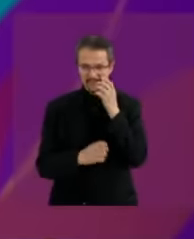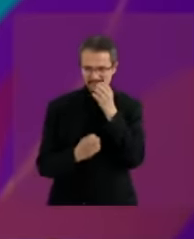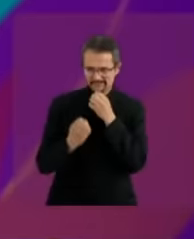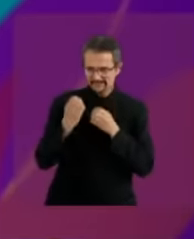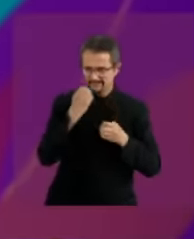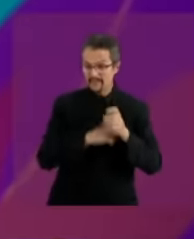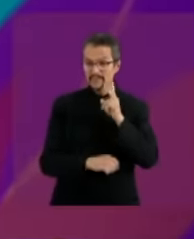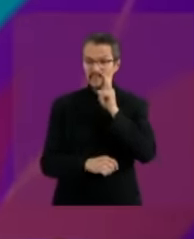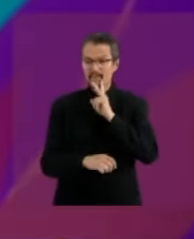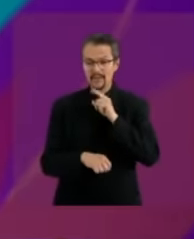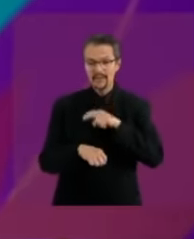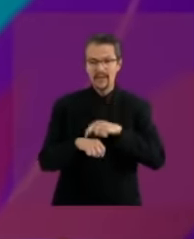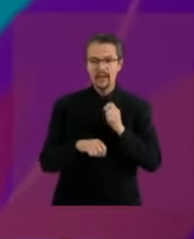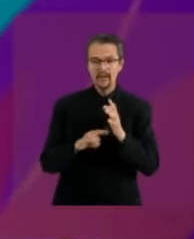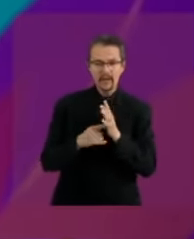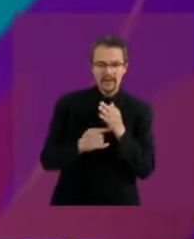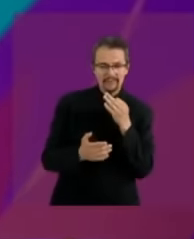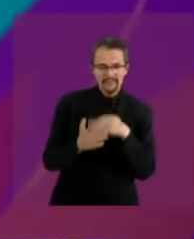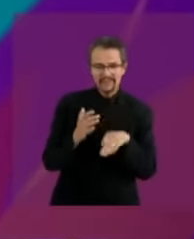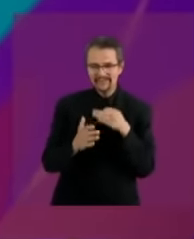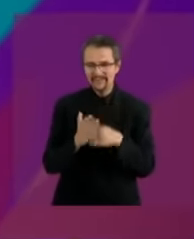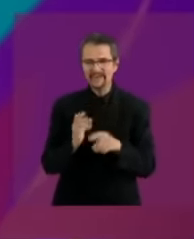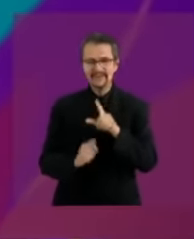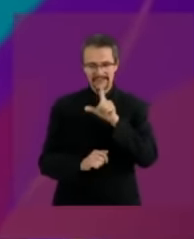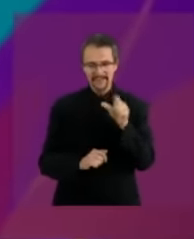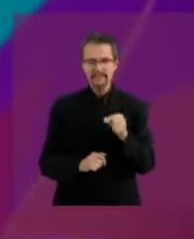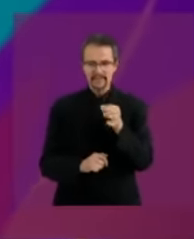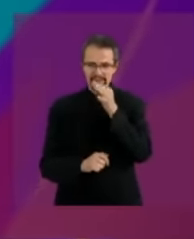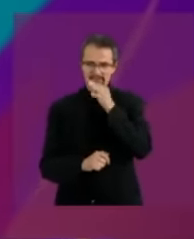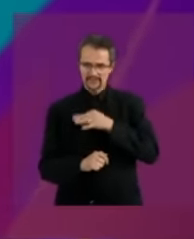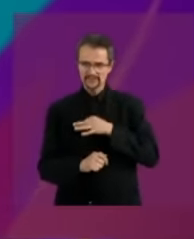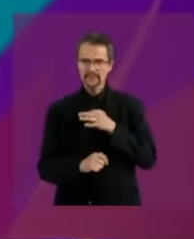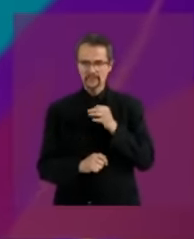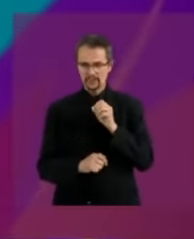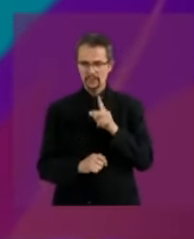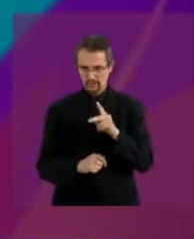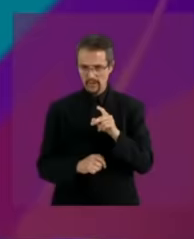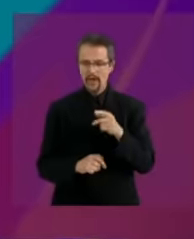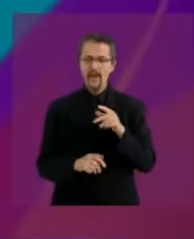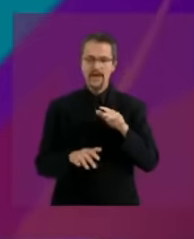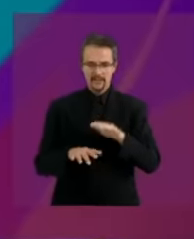that was missing in the time left over in time it will be adjusted in the third segment so that